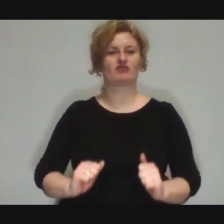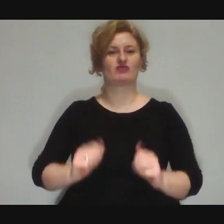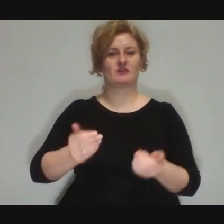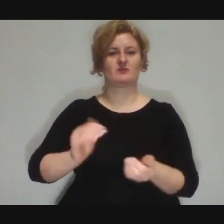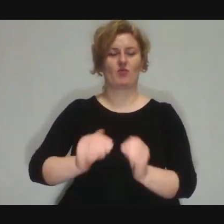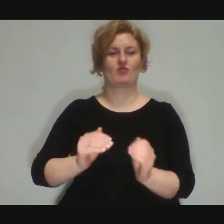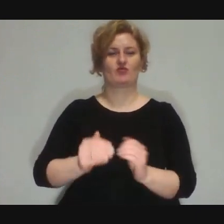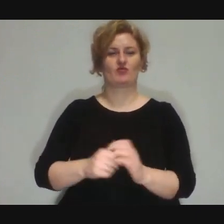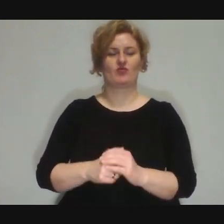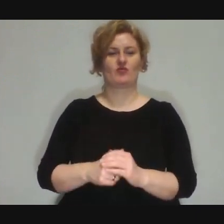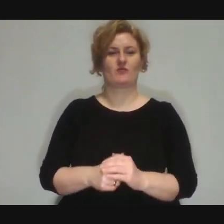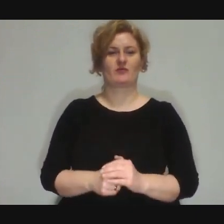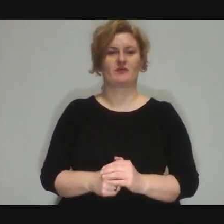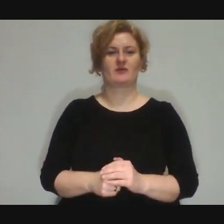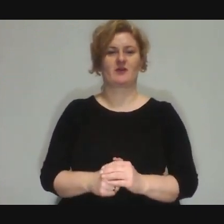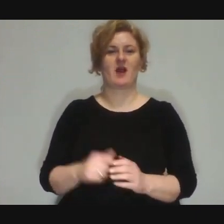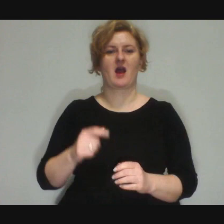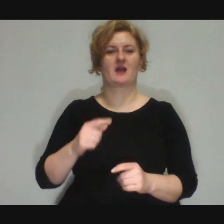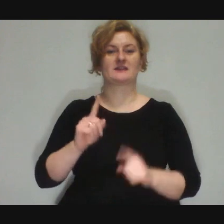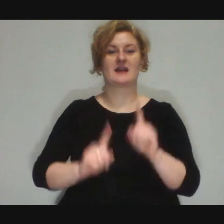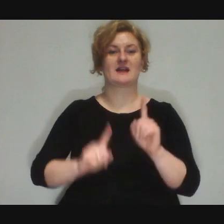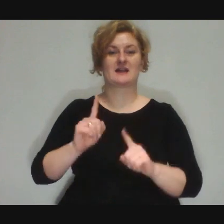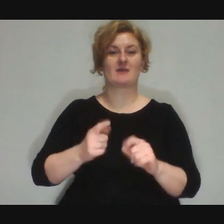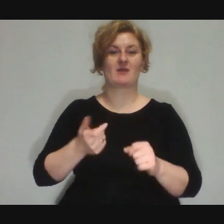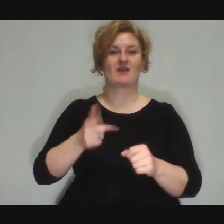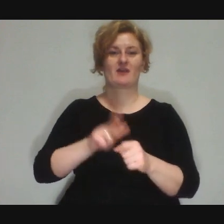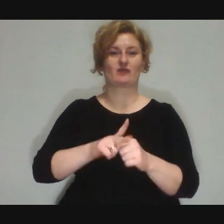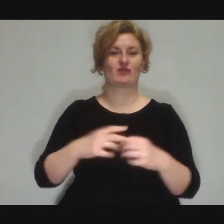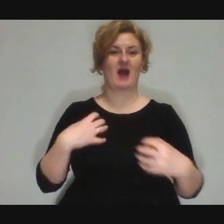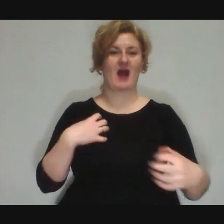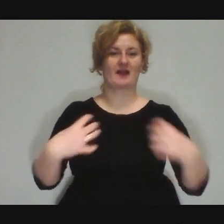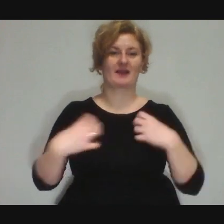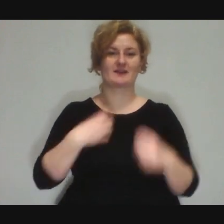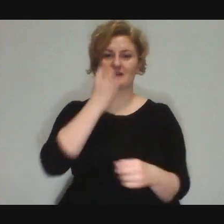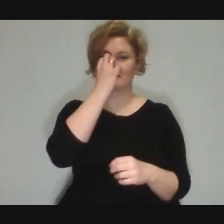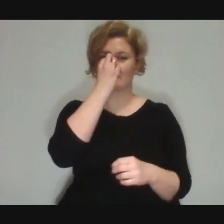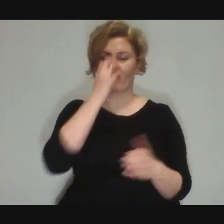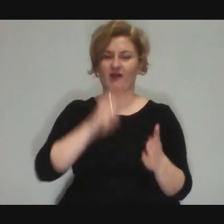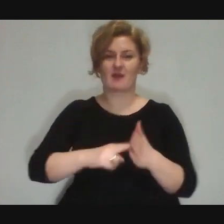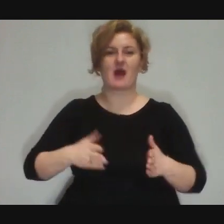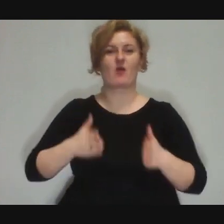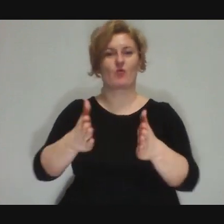compared to what some circus artists do in the street. Dominika: You mean...?